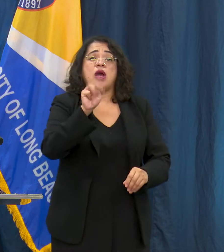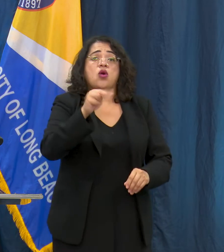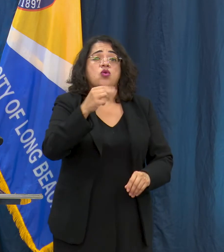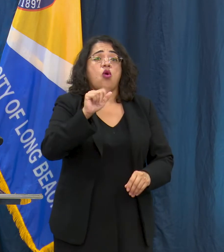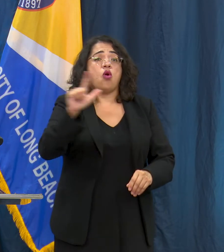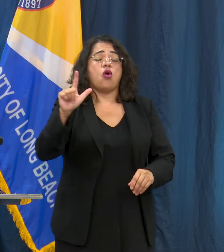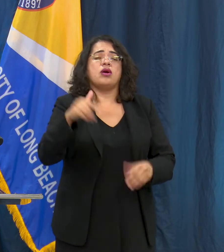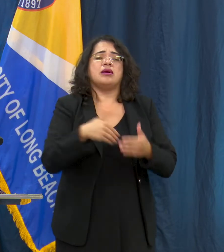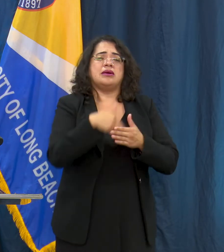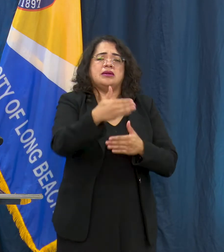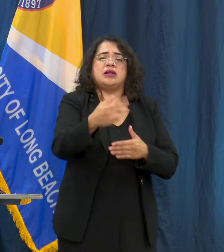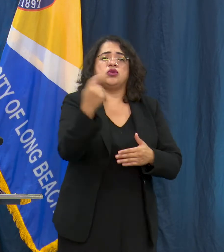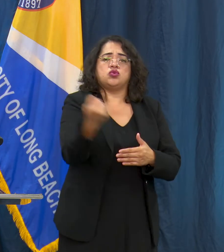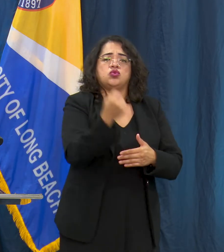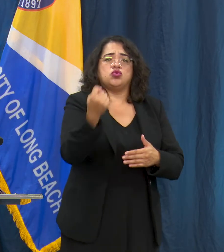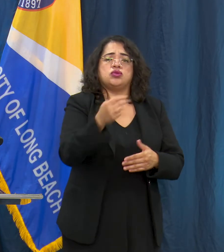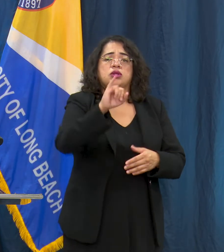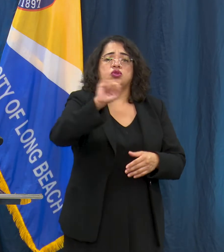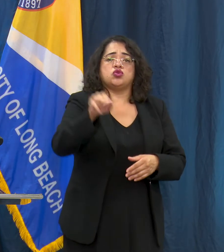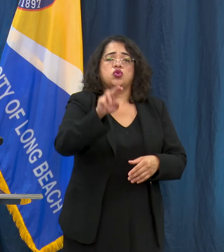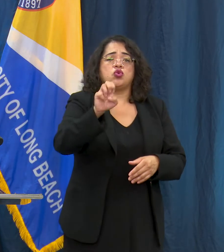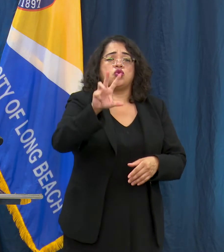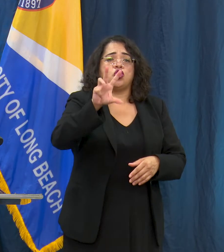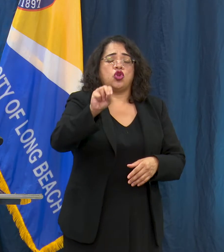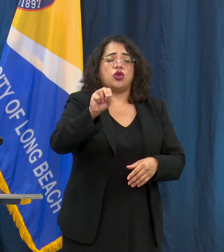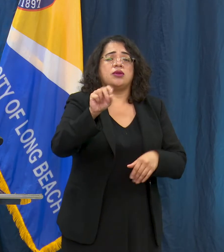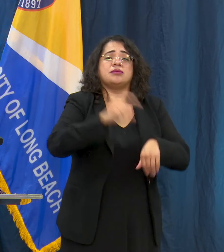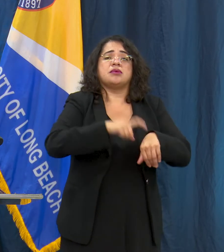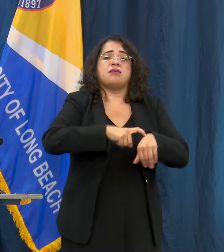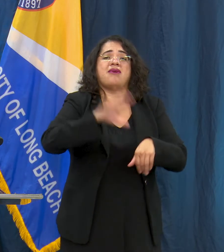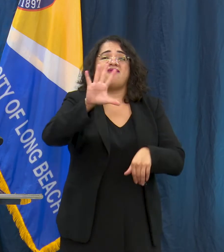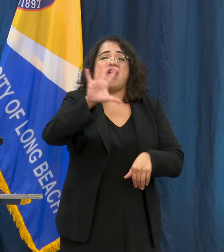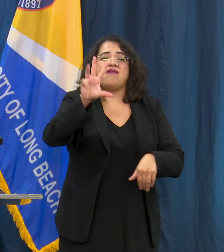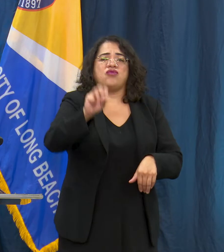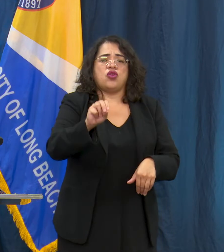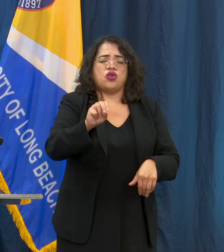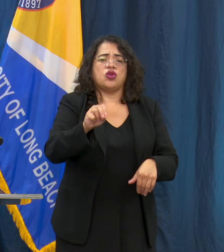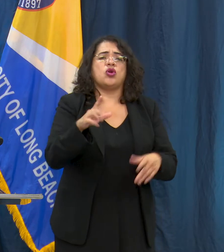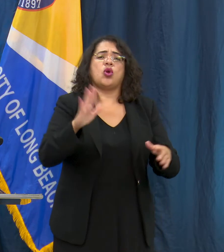June 30th at 5:30. That's an opportunity for you as community members to share